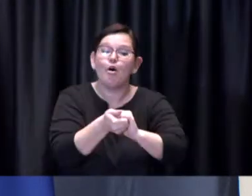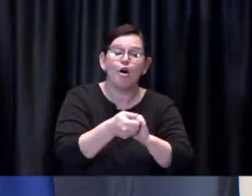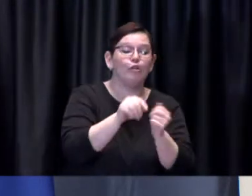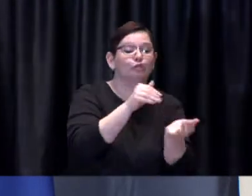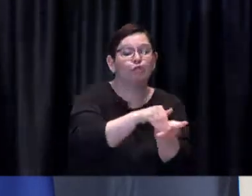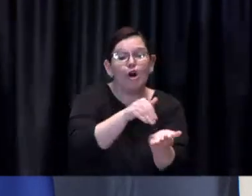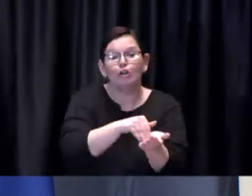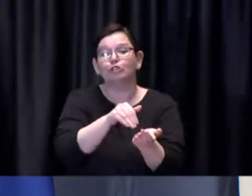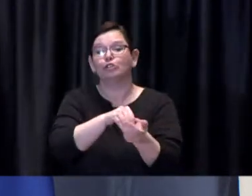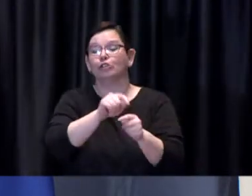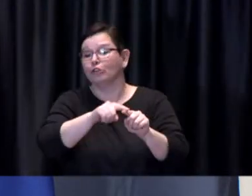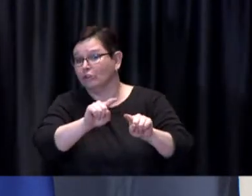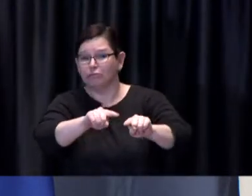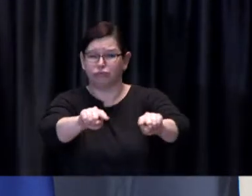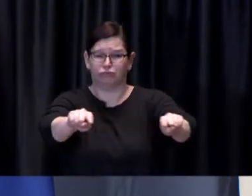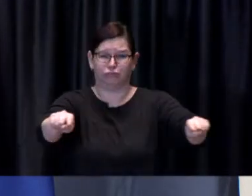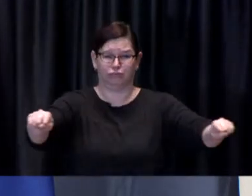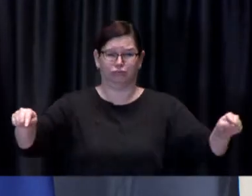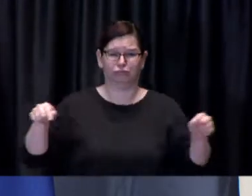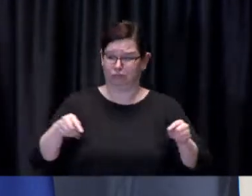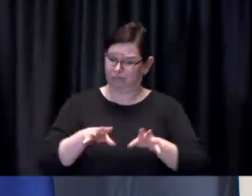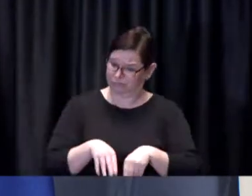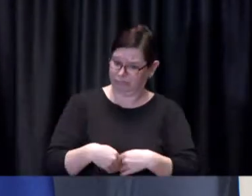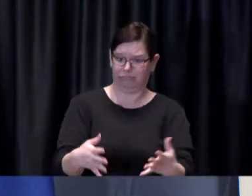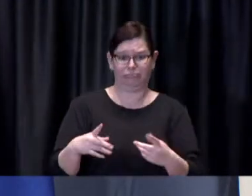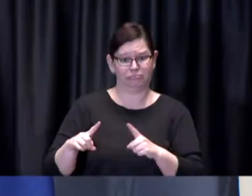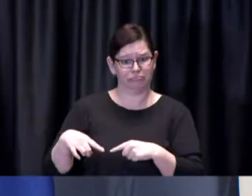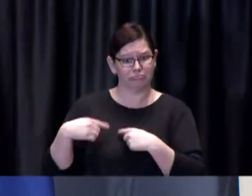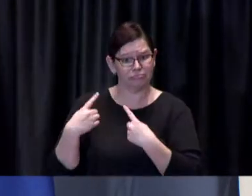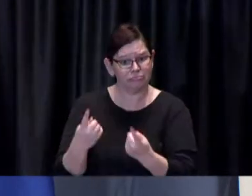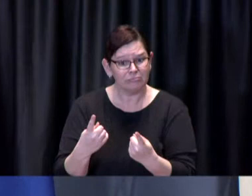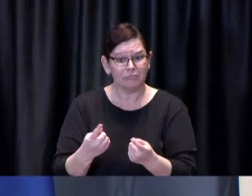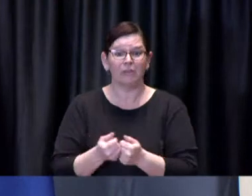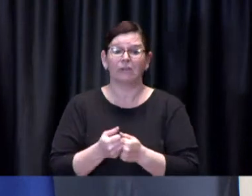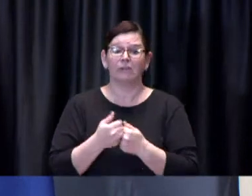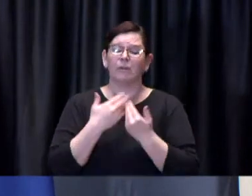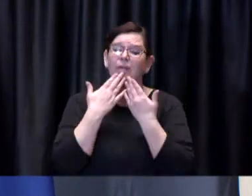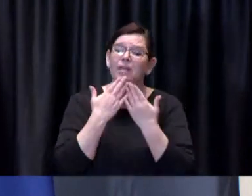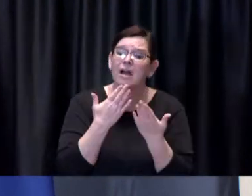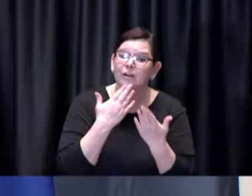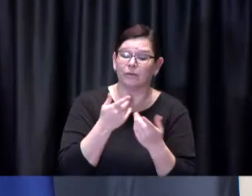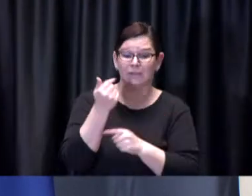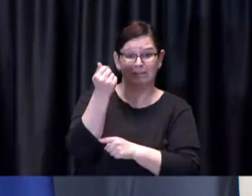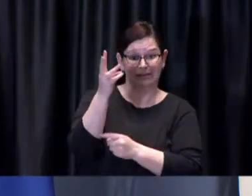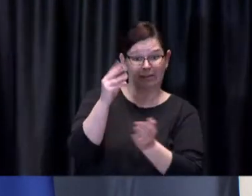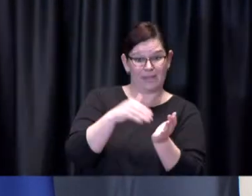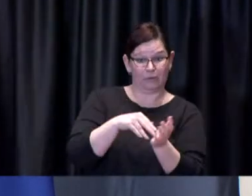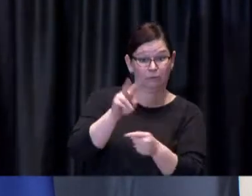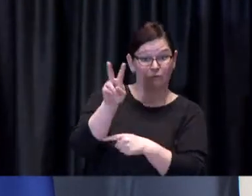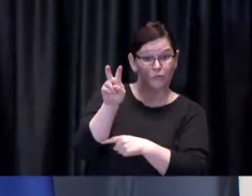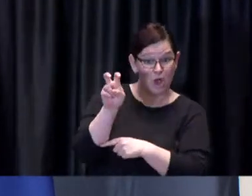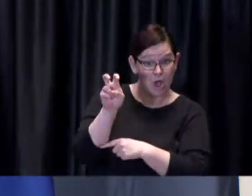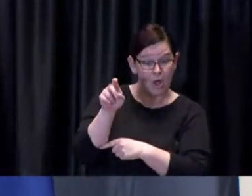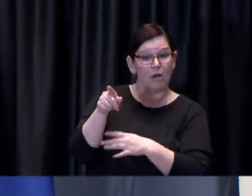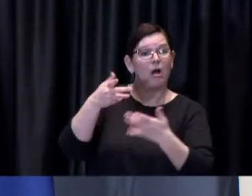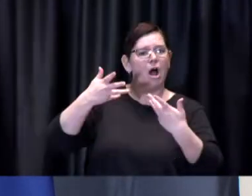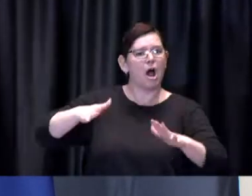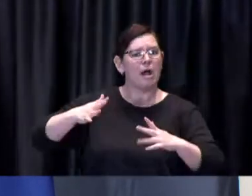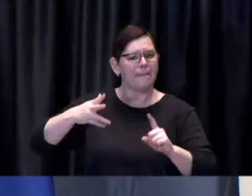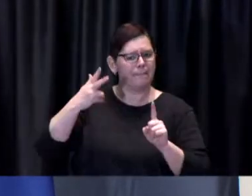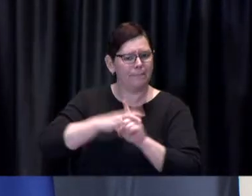And I want to say a special word of thanks to the 16,220 people who booked appointments to get vaccinated over the weekend.